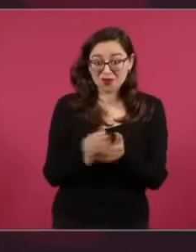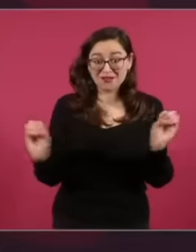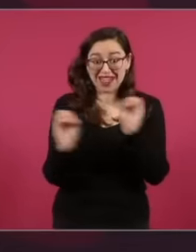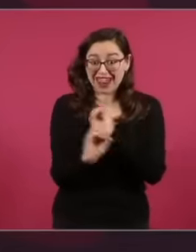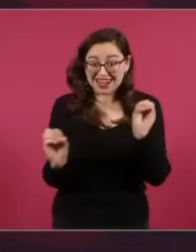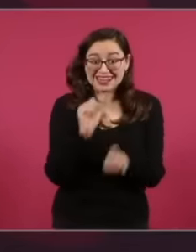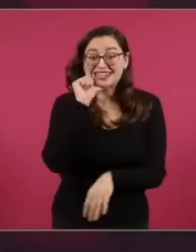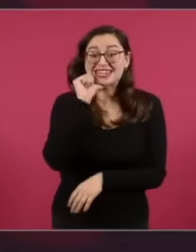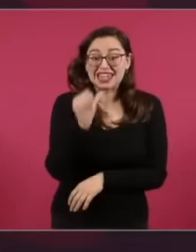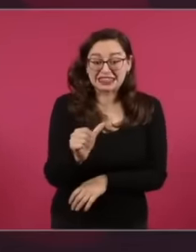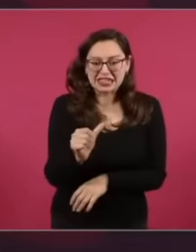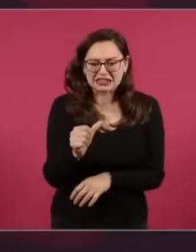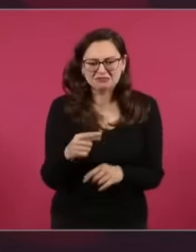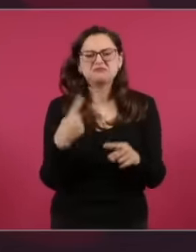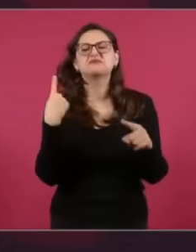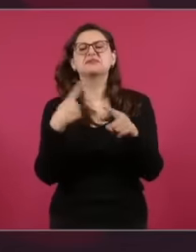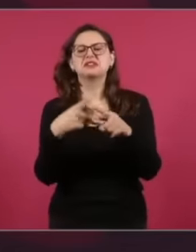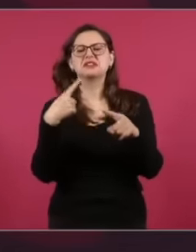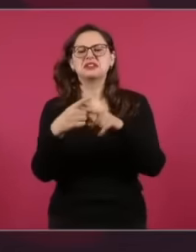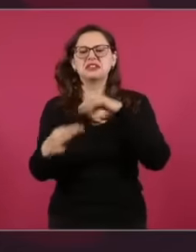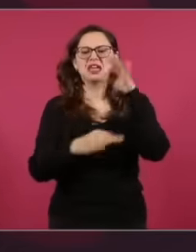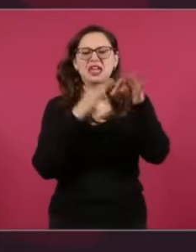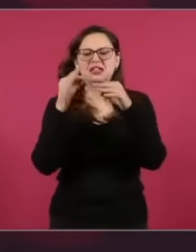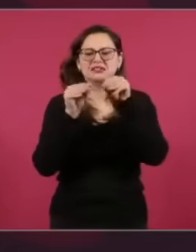since